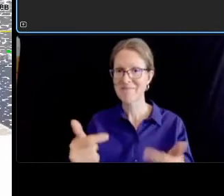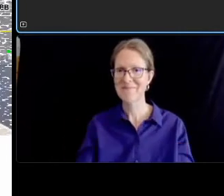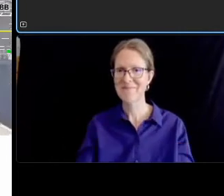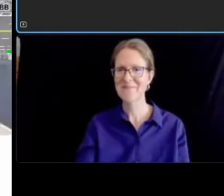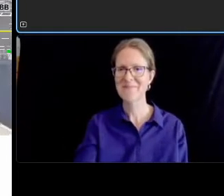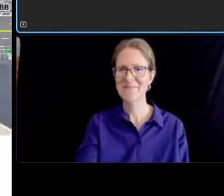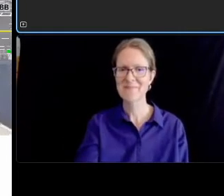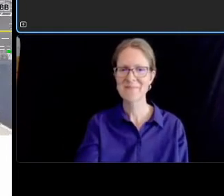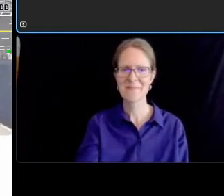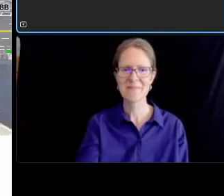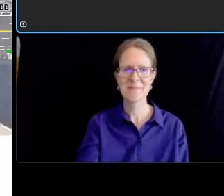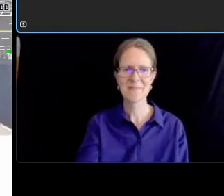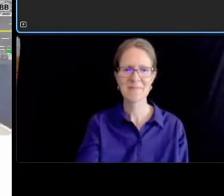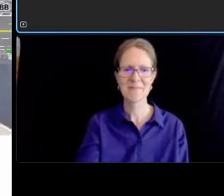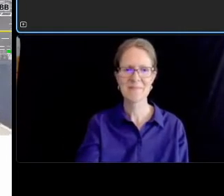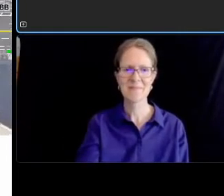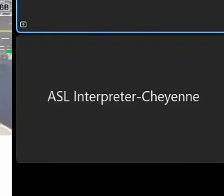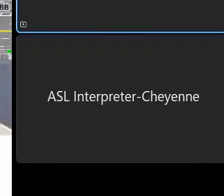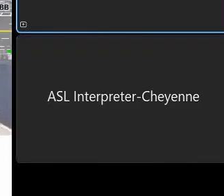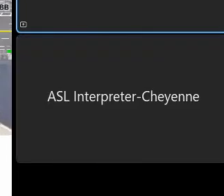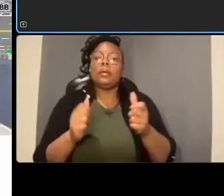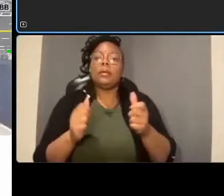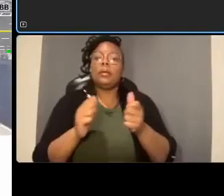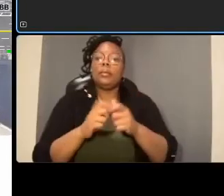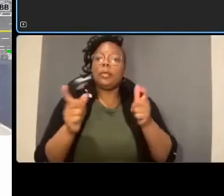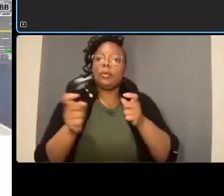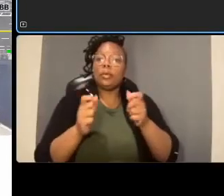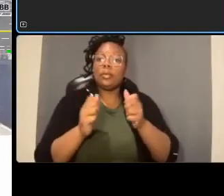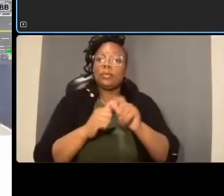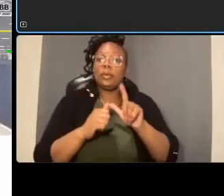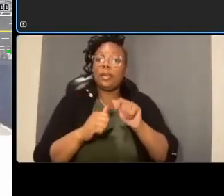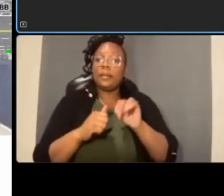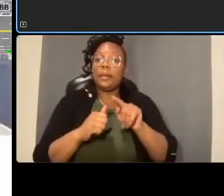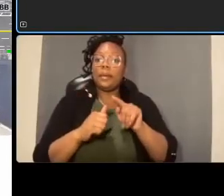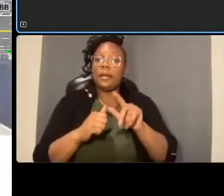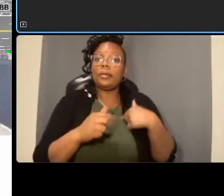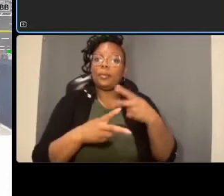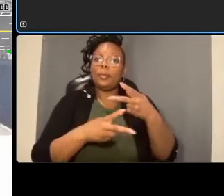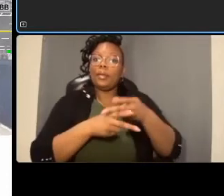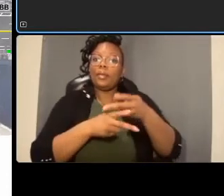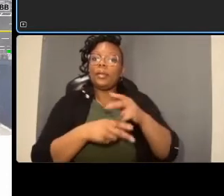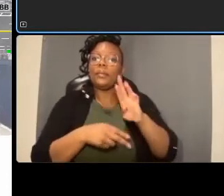keeping the bus stops um at davenport sort of where they are today with upgrades and